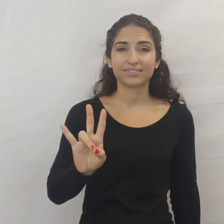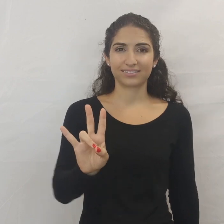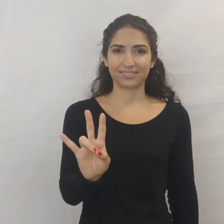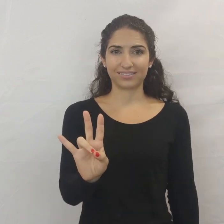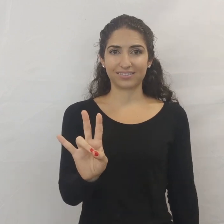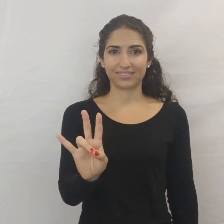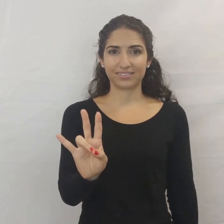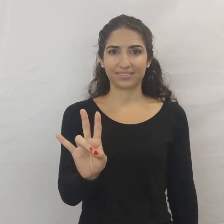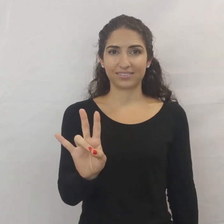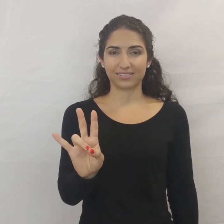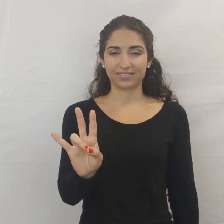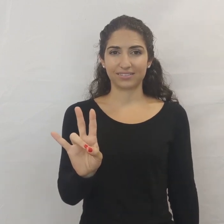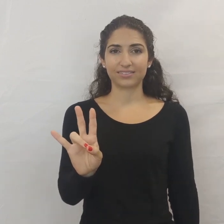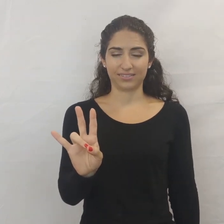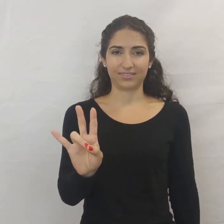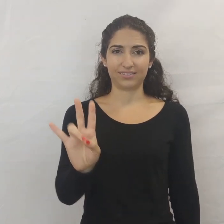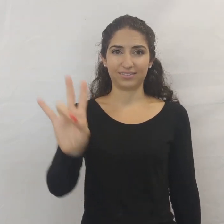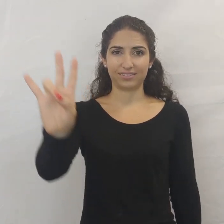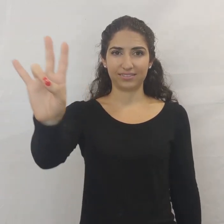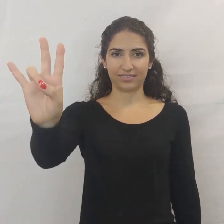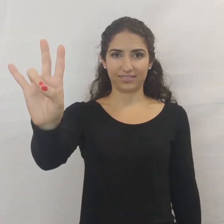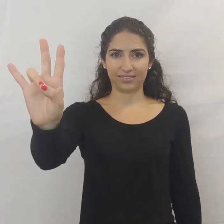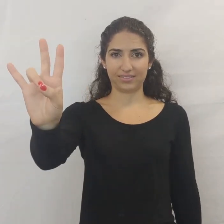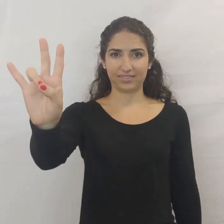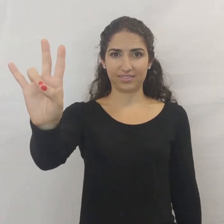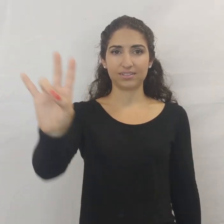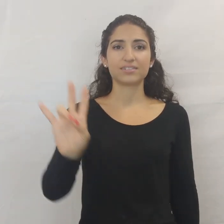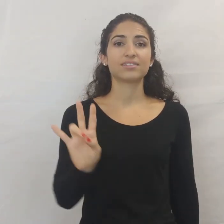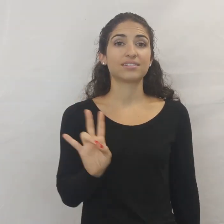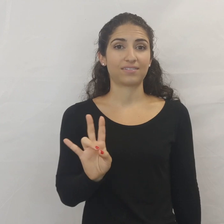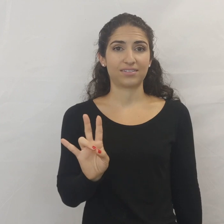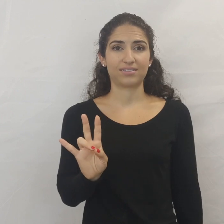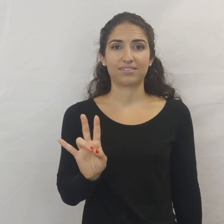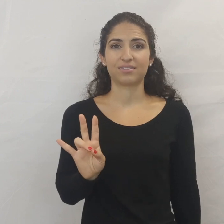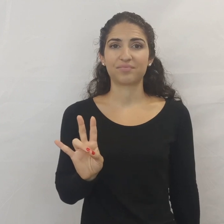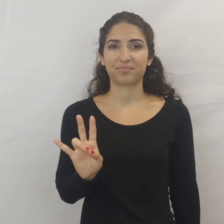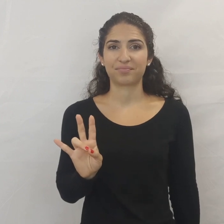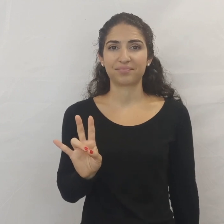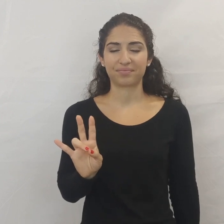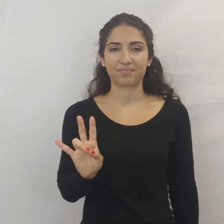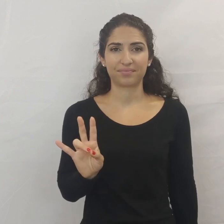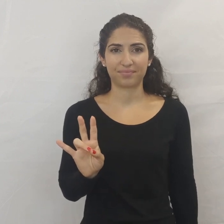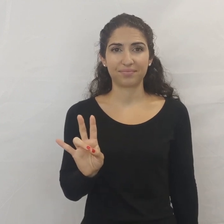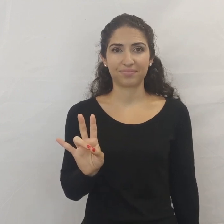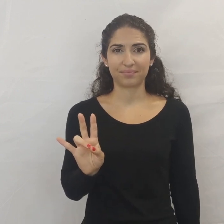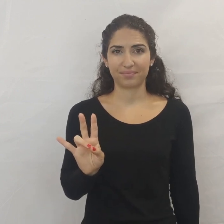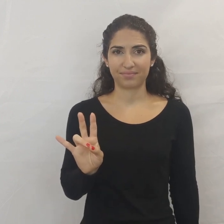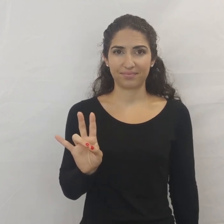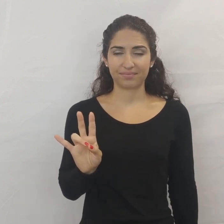is the thumb and the ring finger. See the thumb and ring finger touch? SEVEN